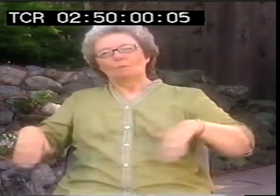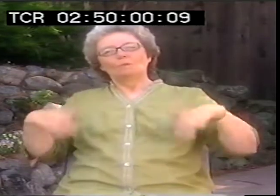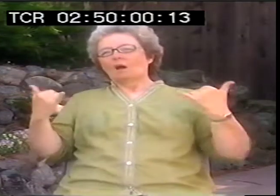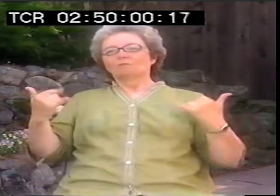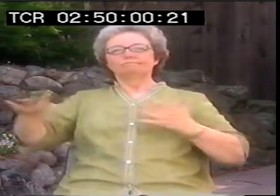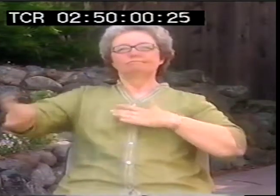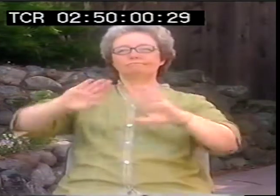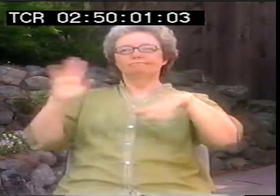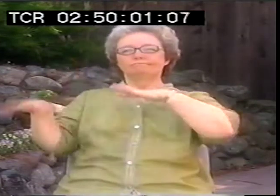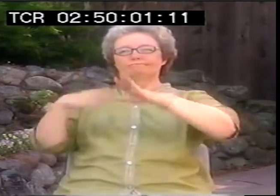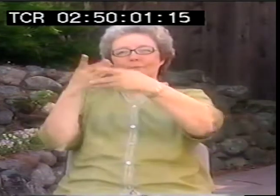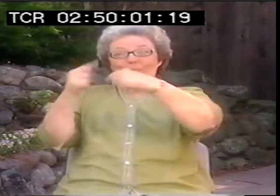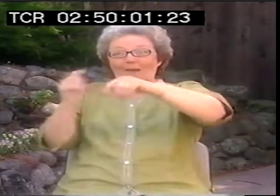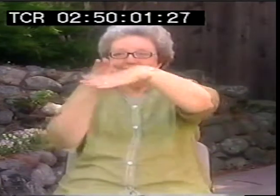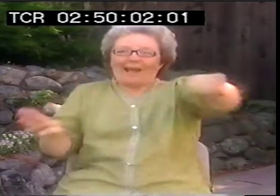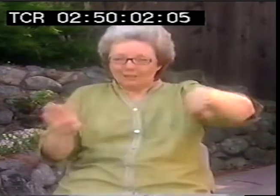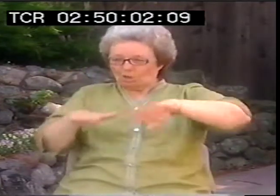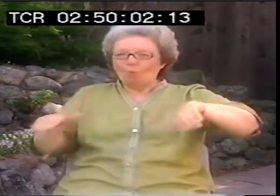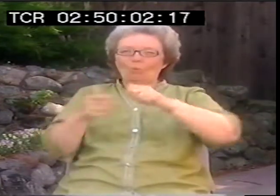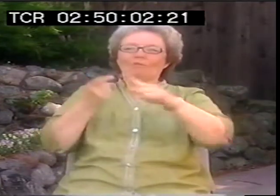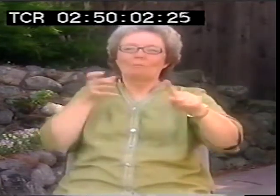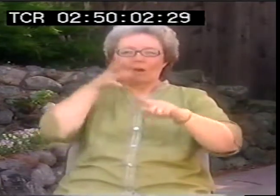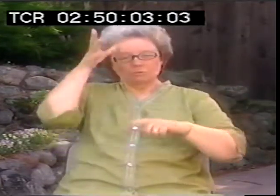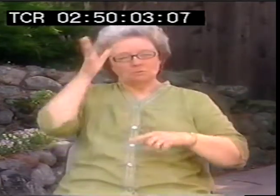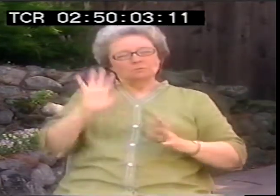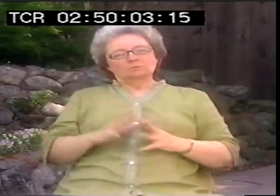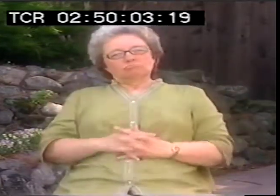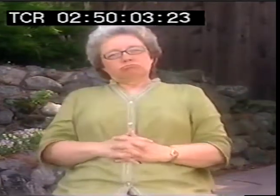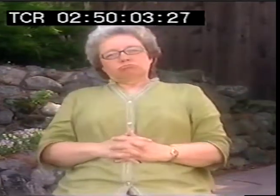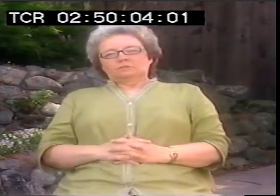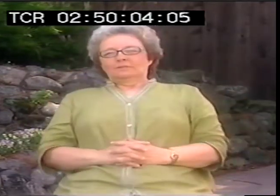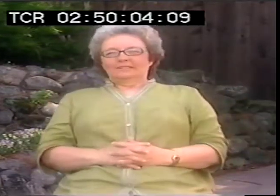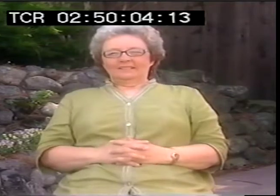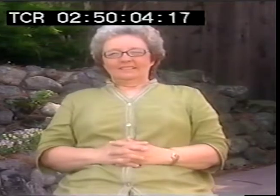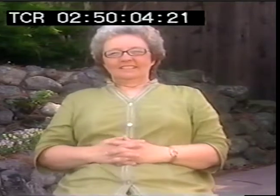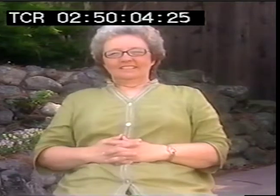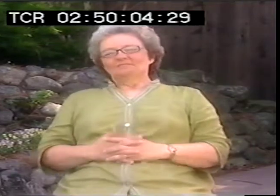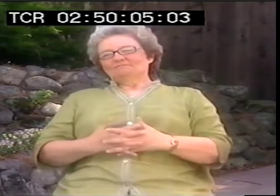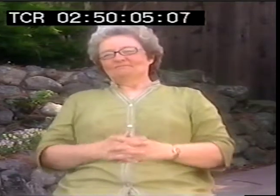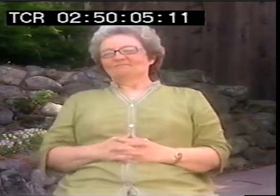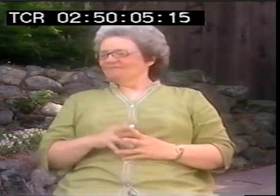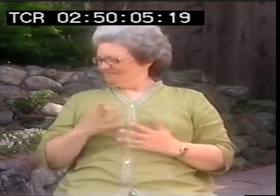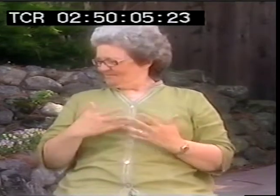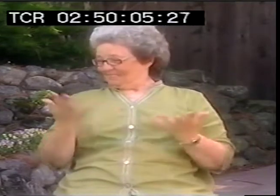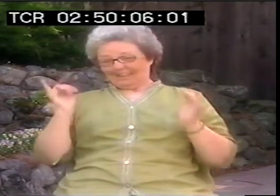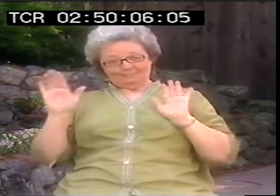be heard, and children should not be divided from their parents. The parents have a right to their say in their children’s lives.